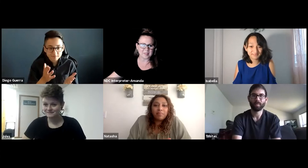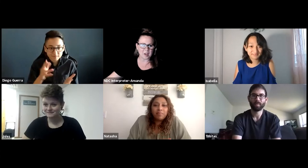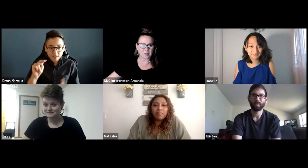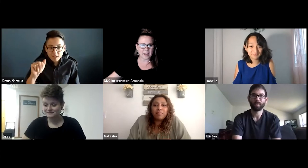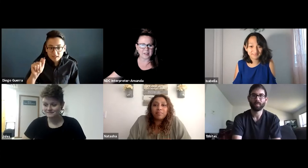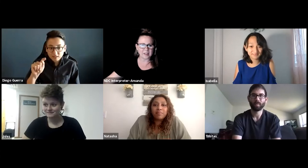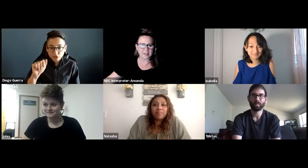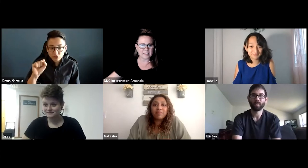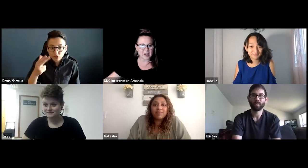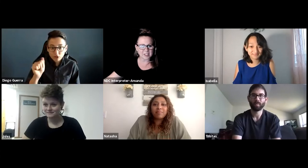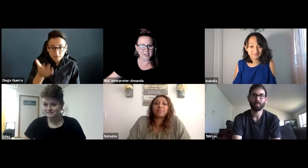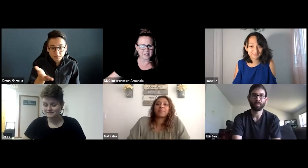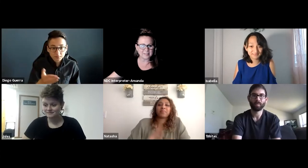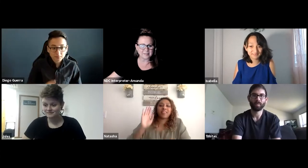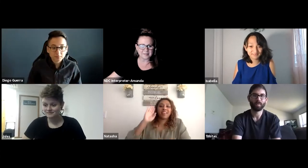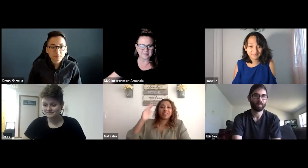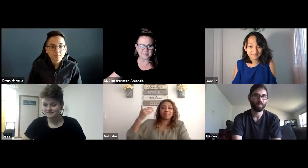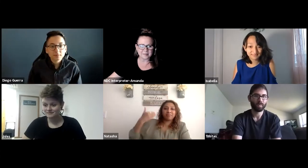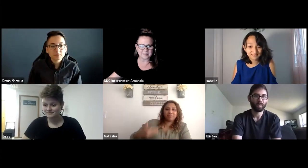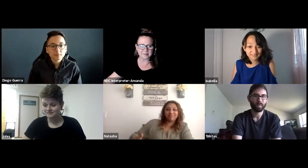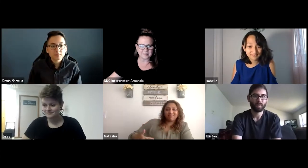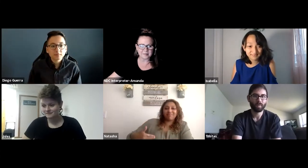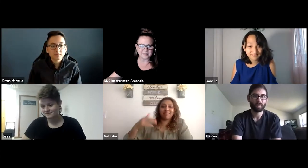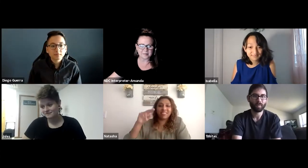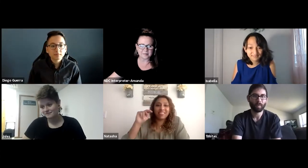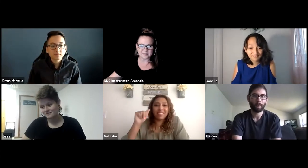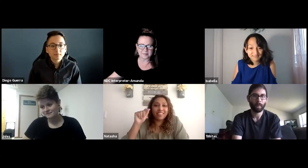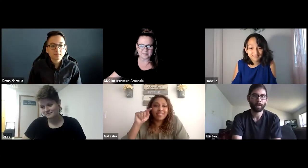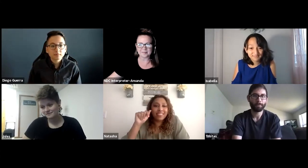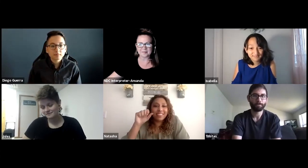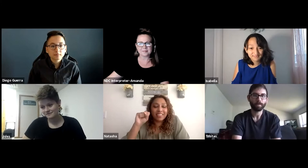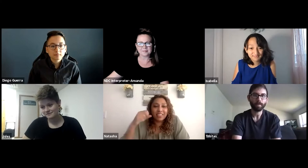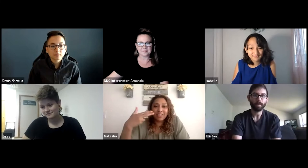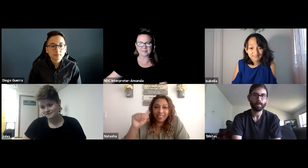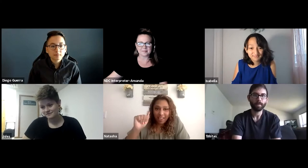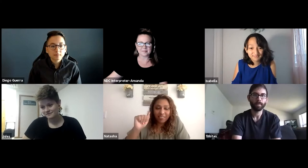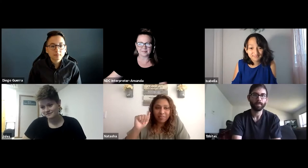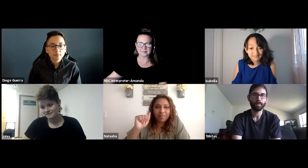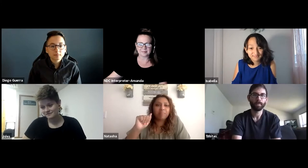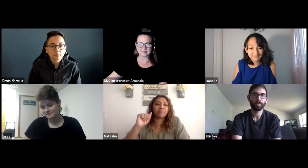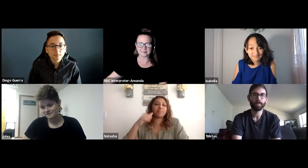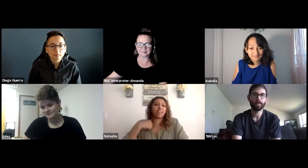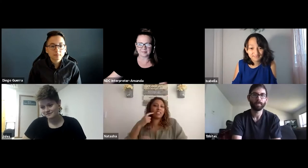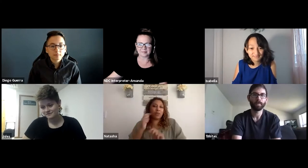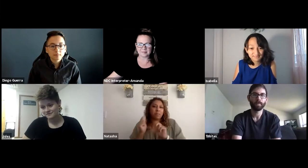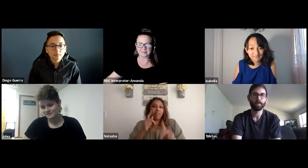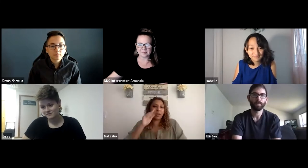Natasha? Hi. I'm Natasha.